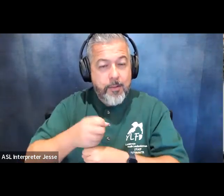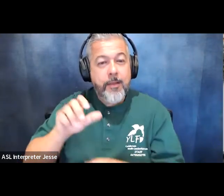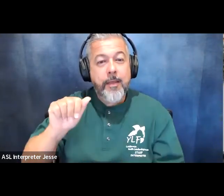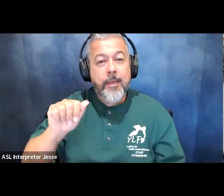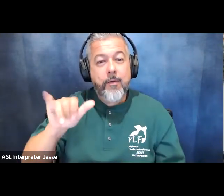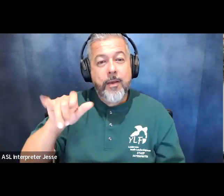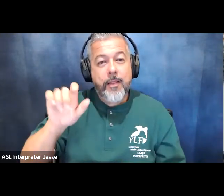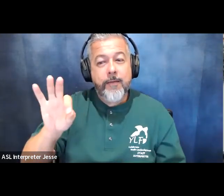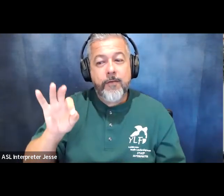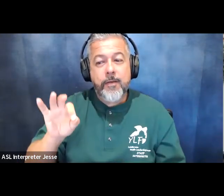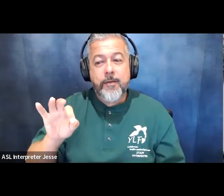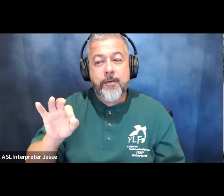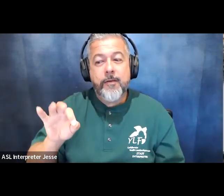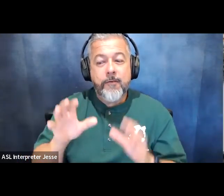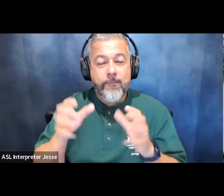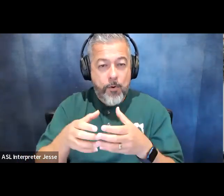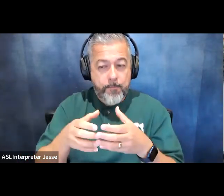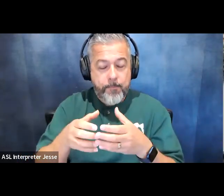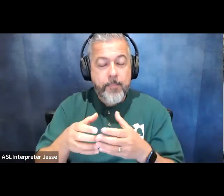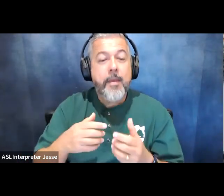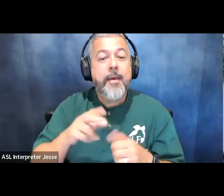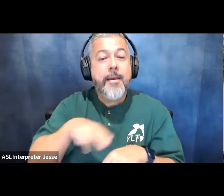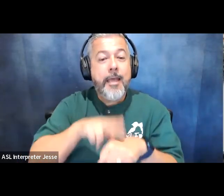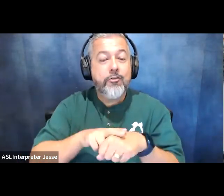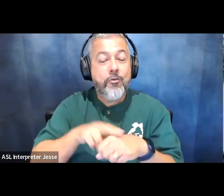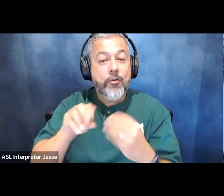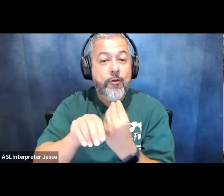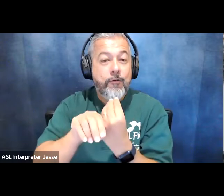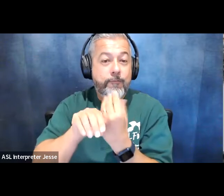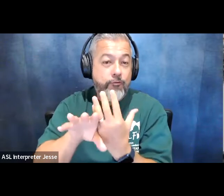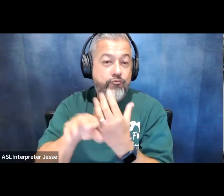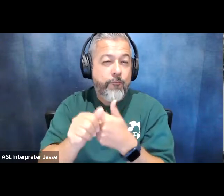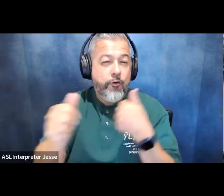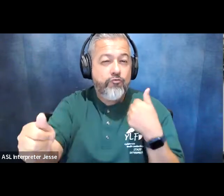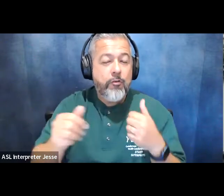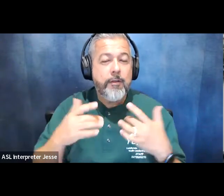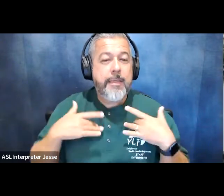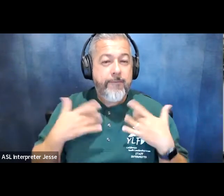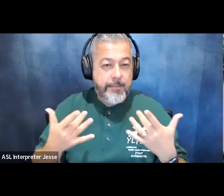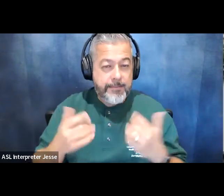of youth leadership forum's national virtual event as i was saying before we started this